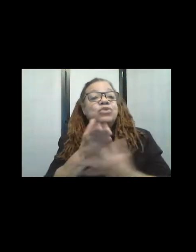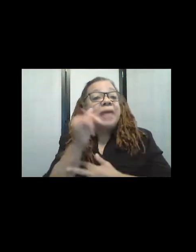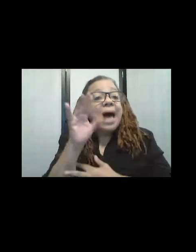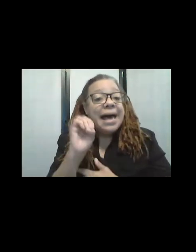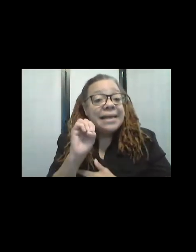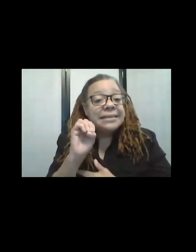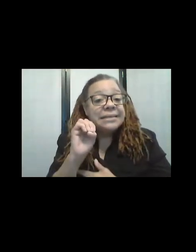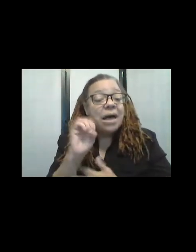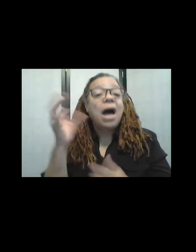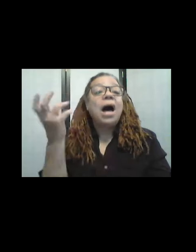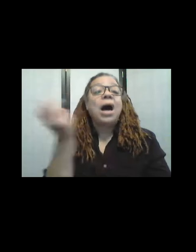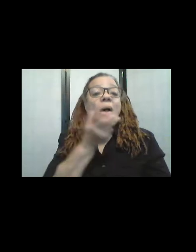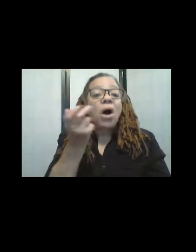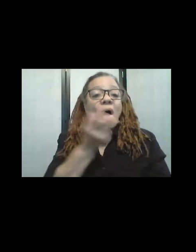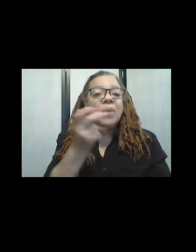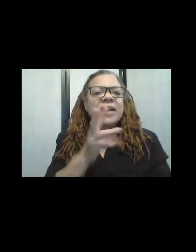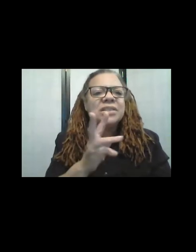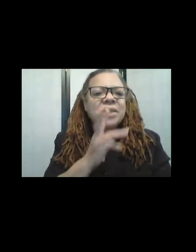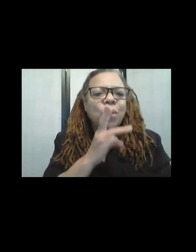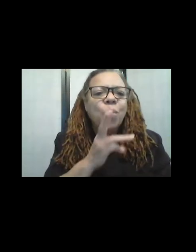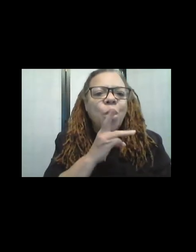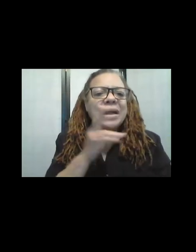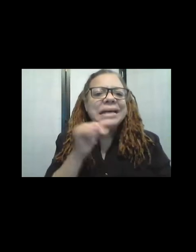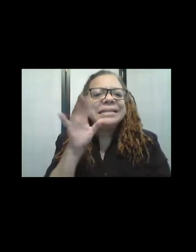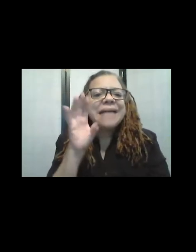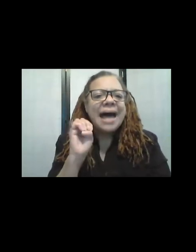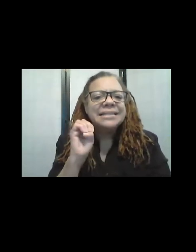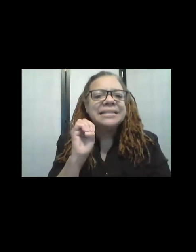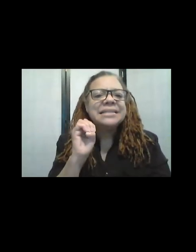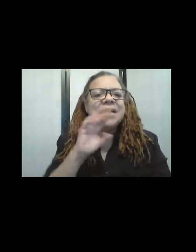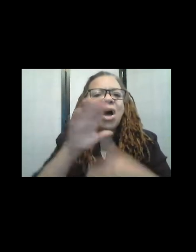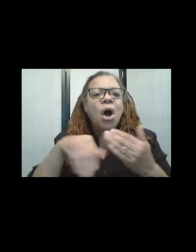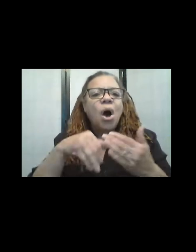right? That's the water. Oh my gosh! All those little pieces are supposed to